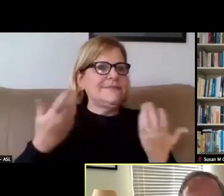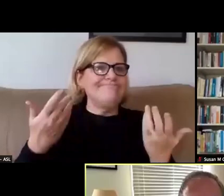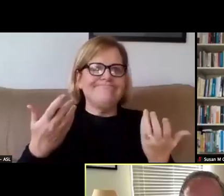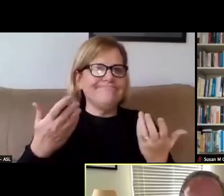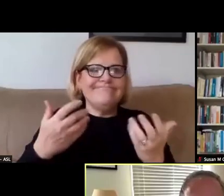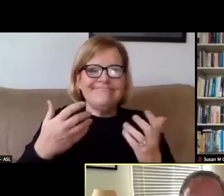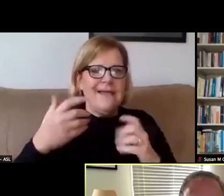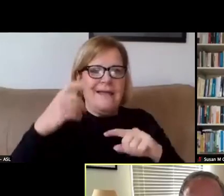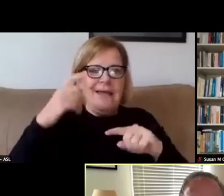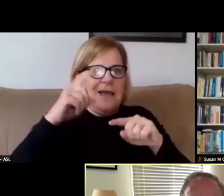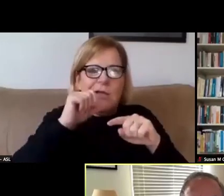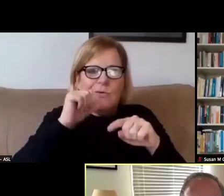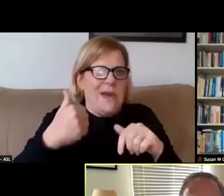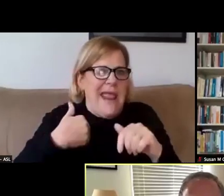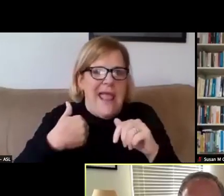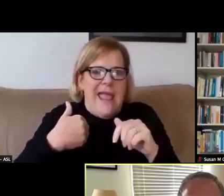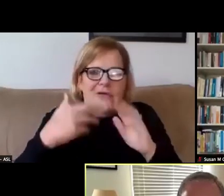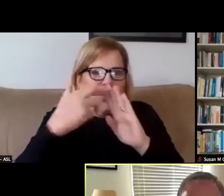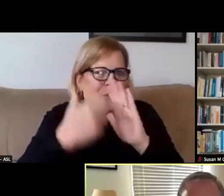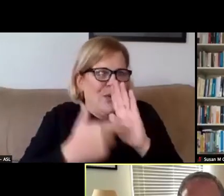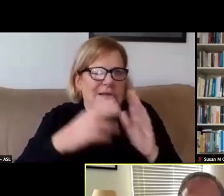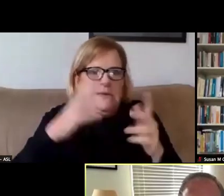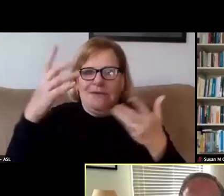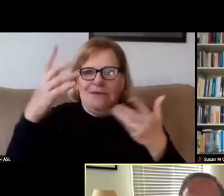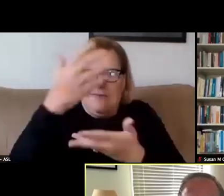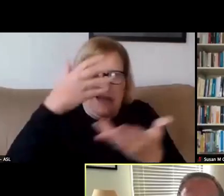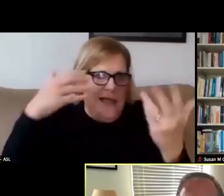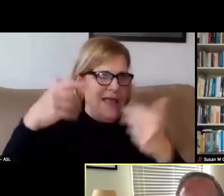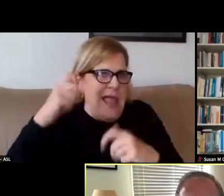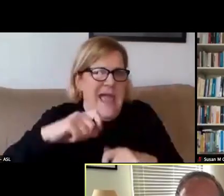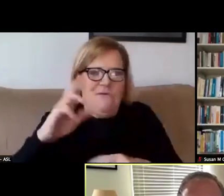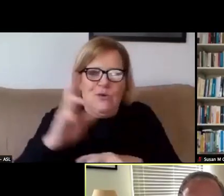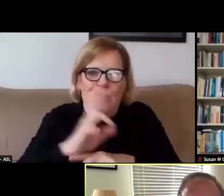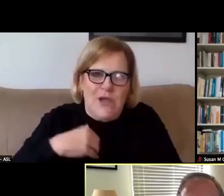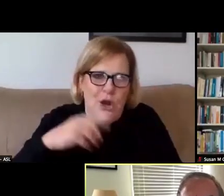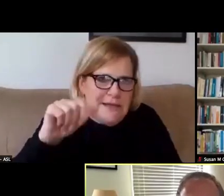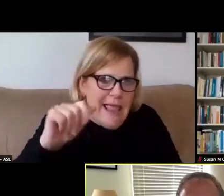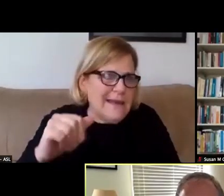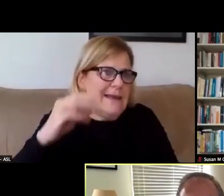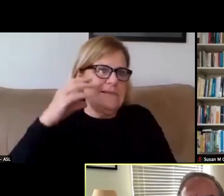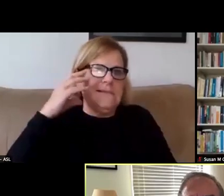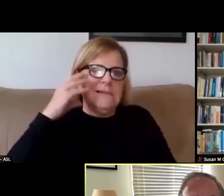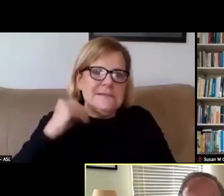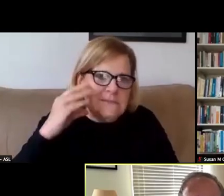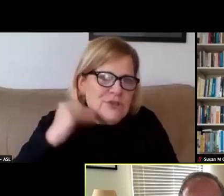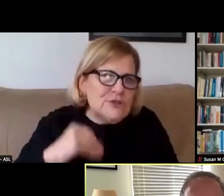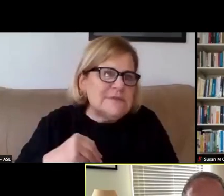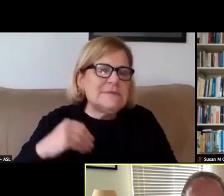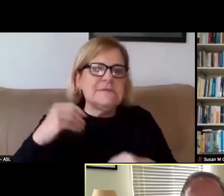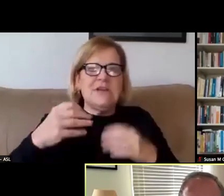We have to use the data. We have to use our expertise, our values, and our best judgements trying to help everybody